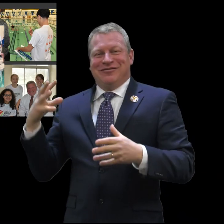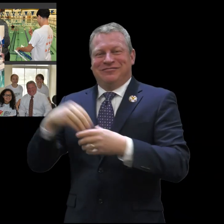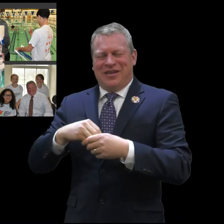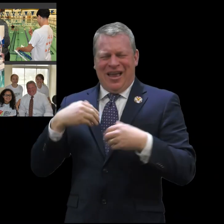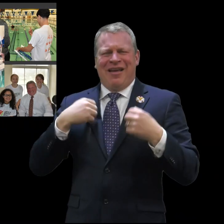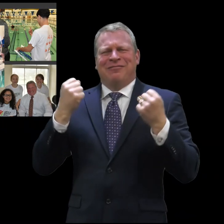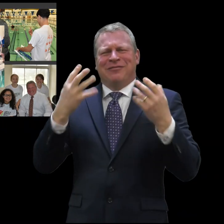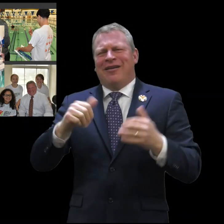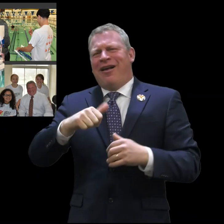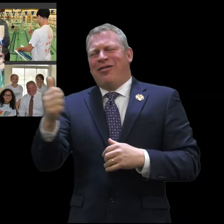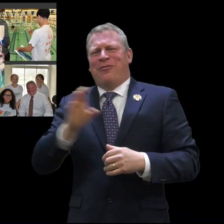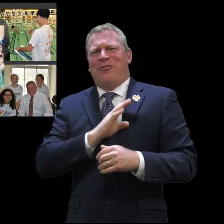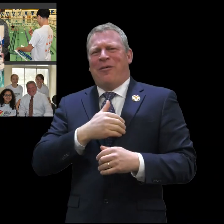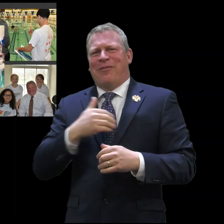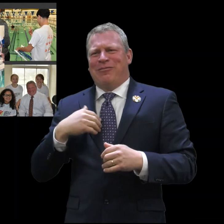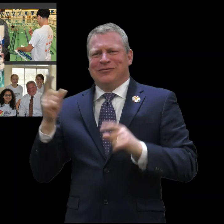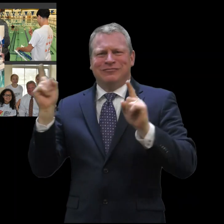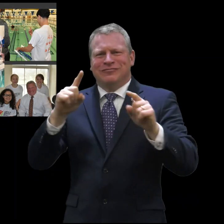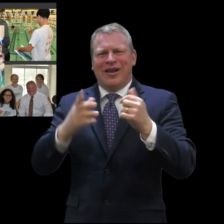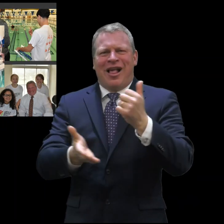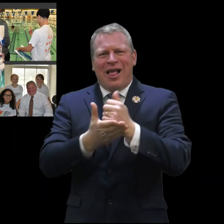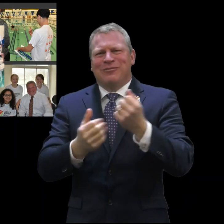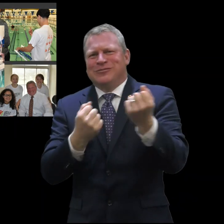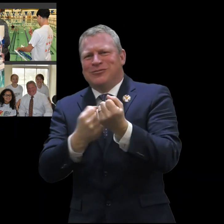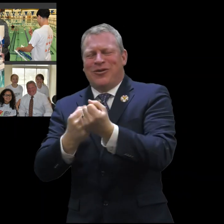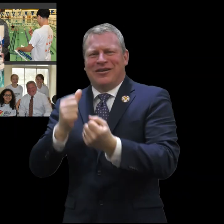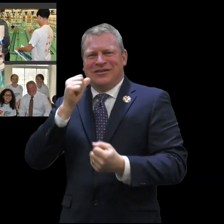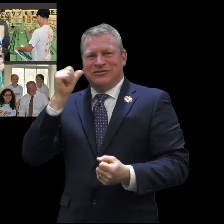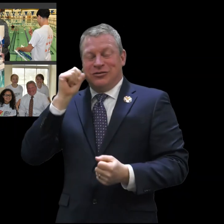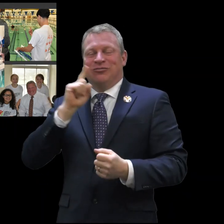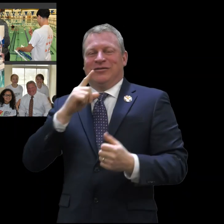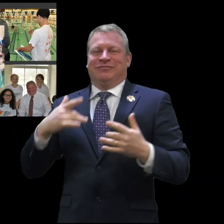it was so nice to see board members involved and participating to support